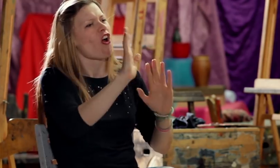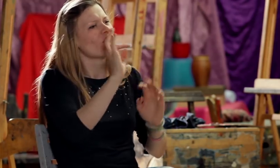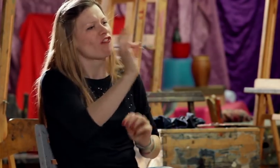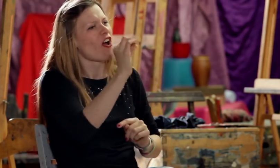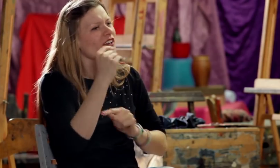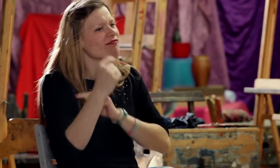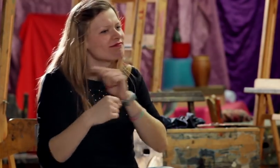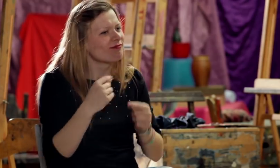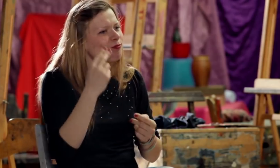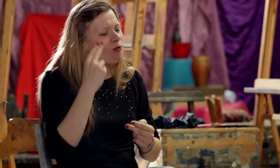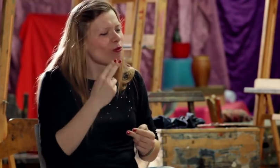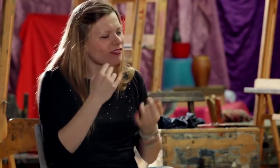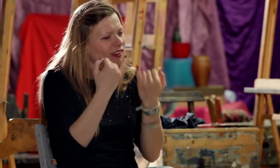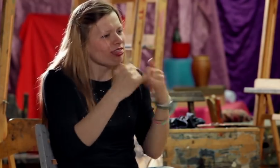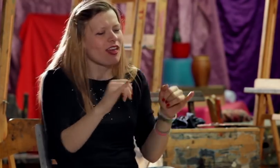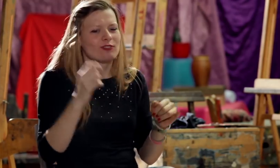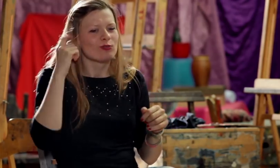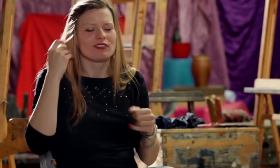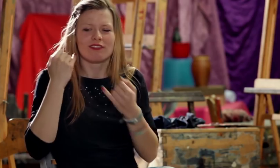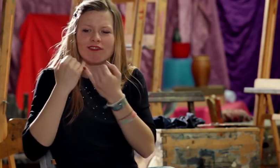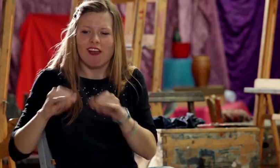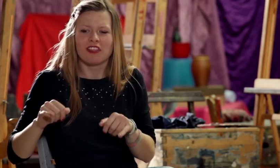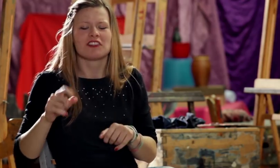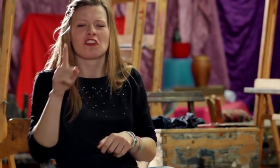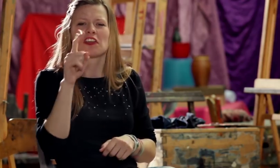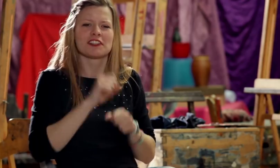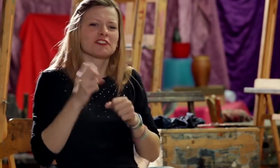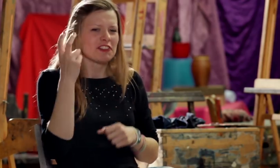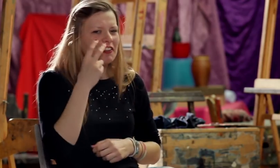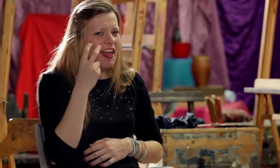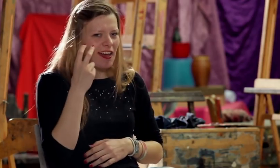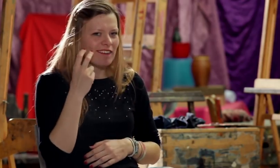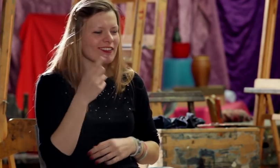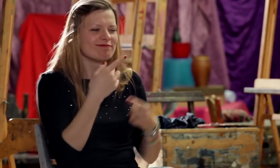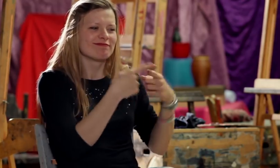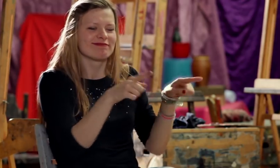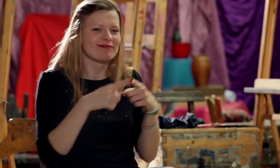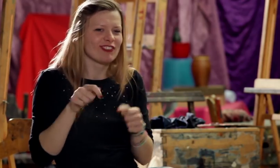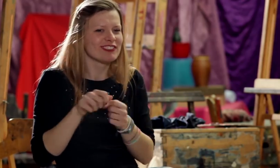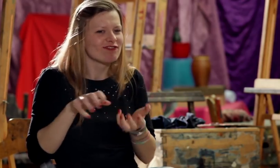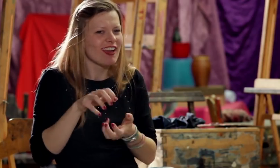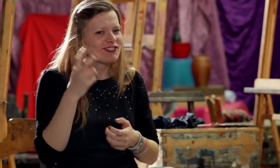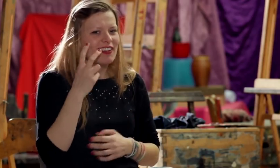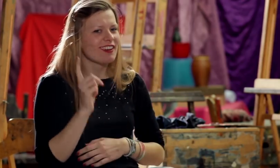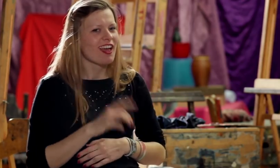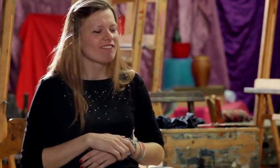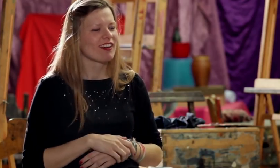Deaf world is different than the hearing world, this world is interesting. These are two different worlds.